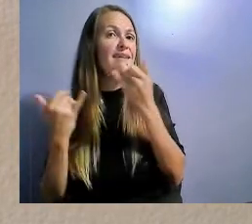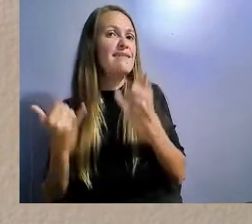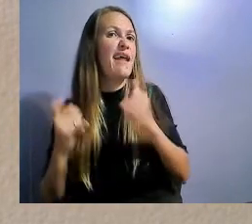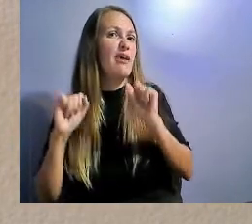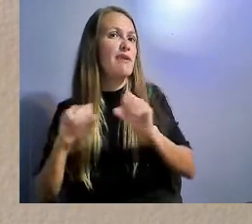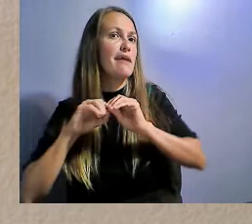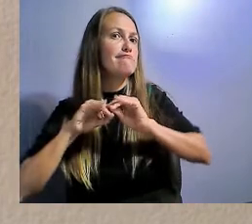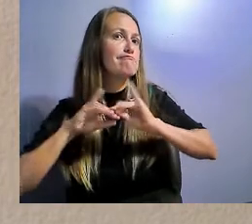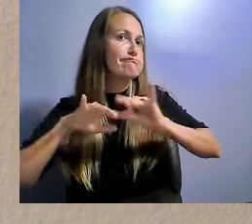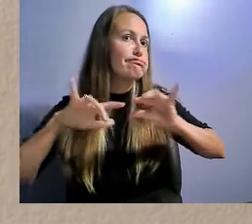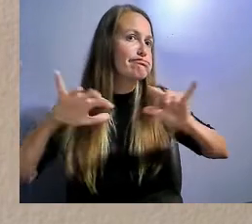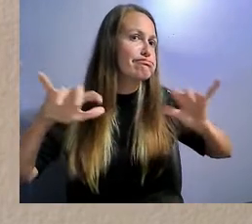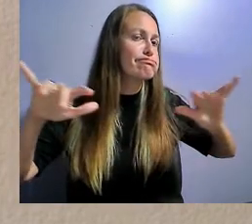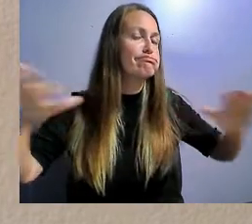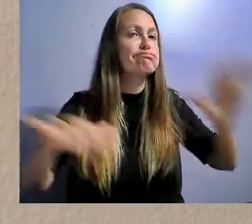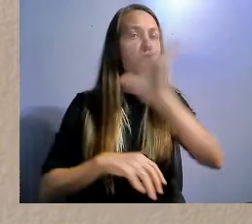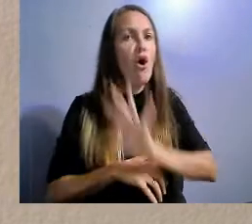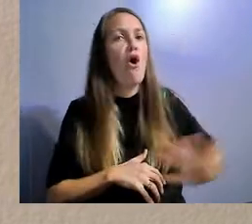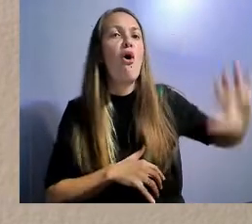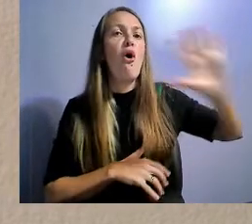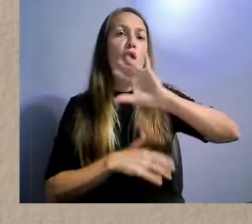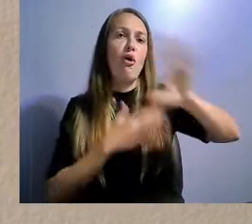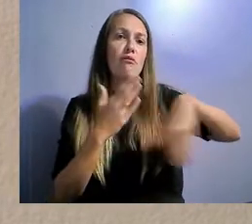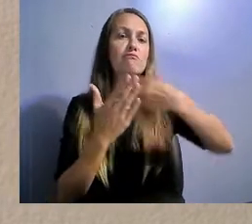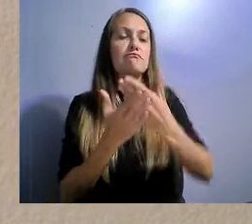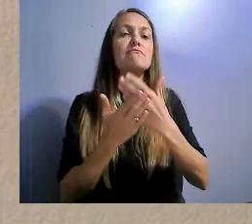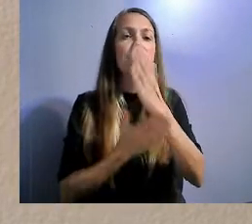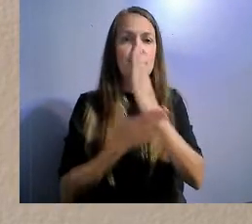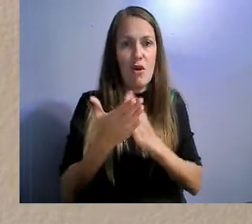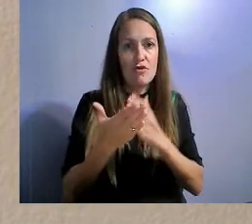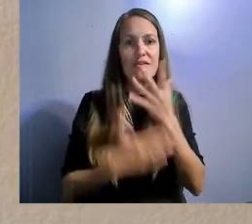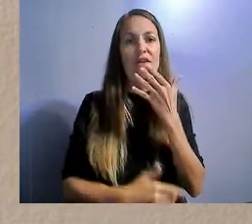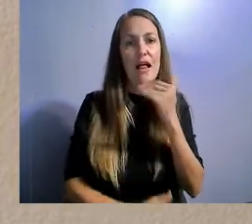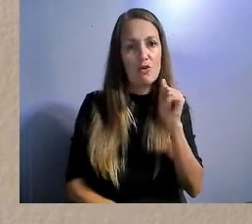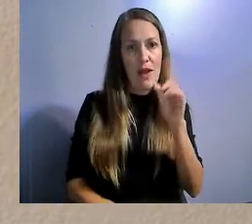to come together, identify their needs and get the support from